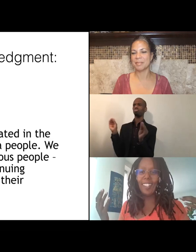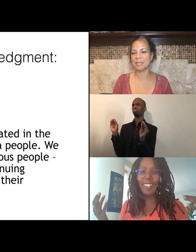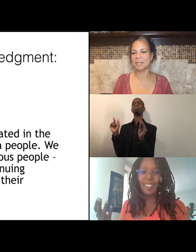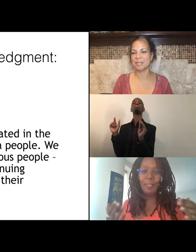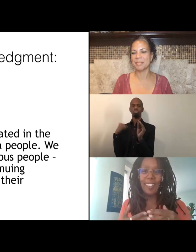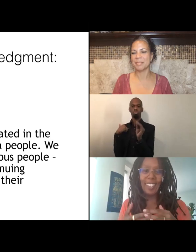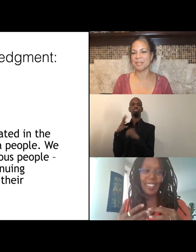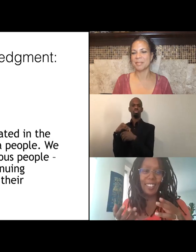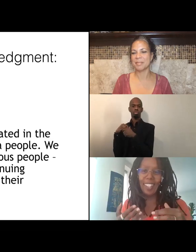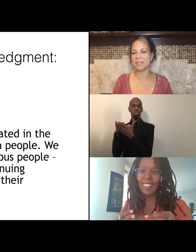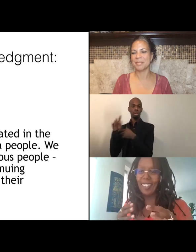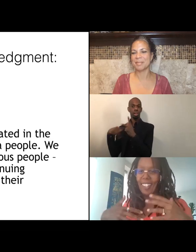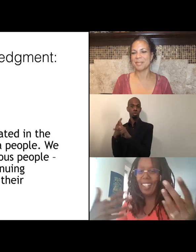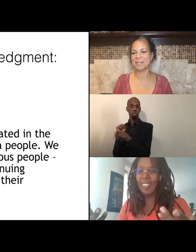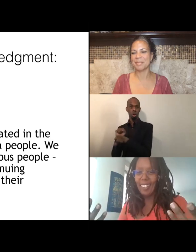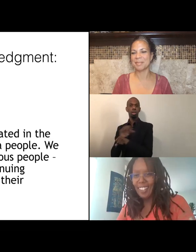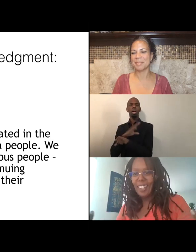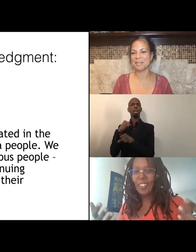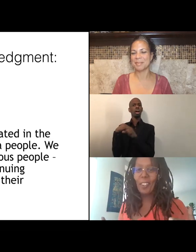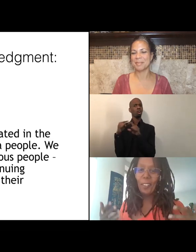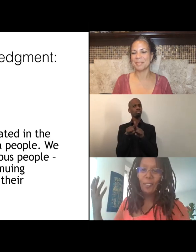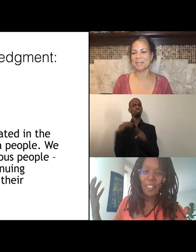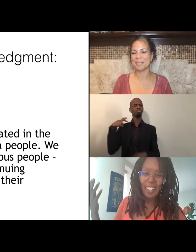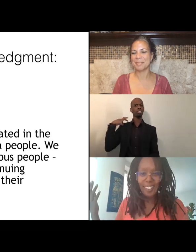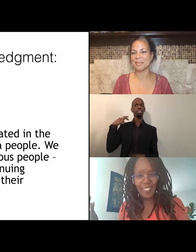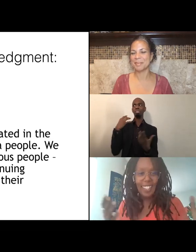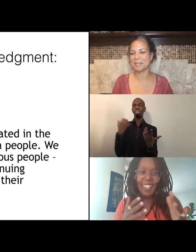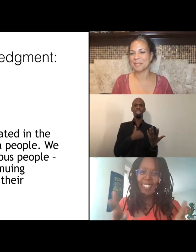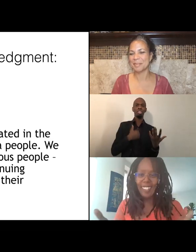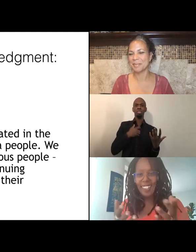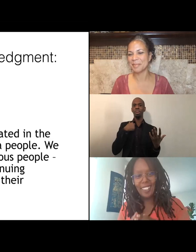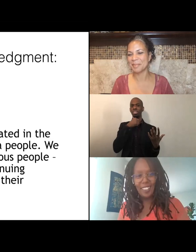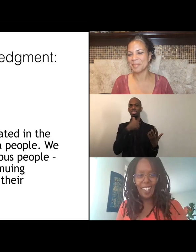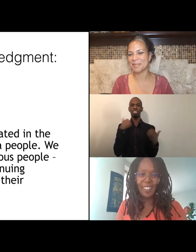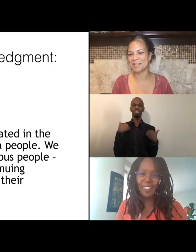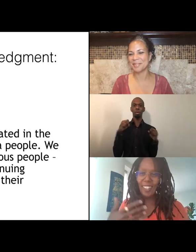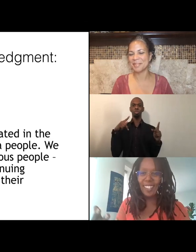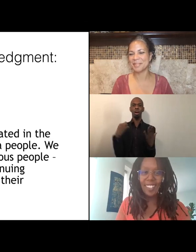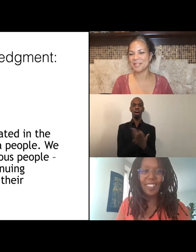I didn't expect to get a chance to like be on screen, and talk to you like this.